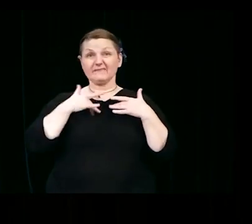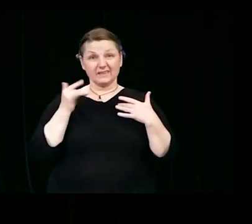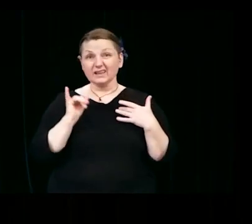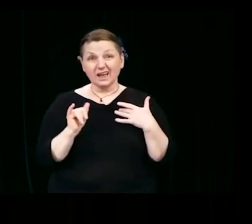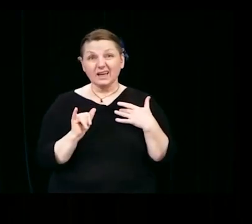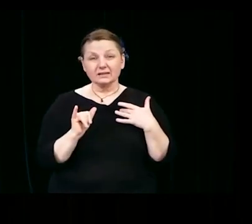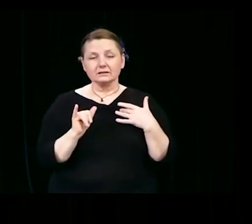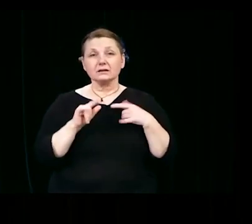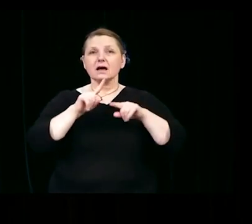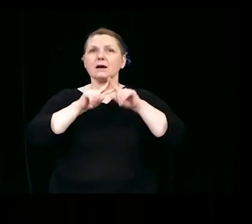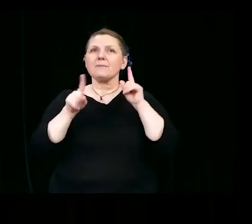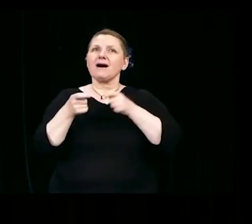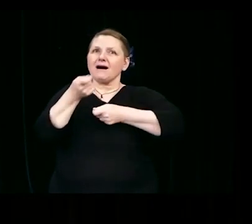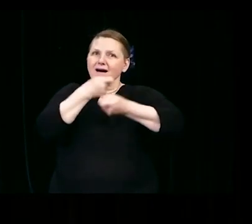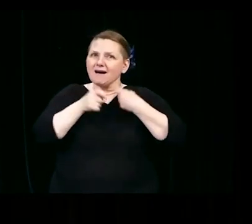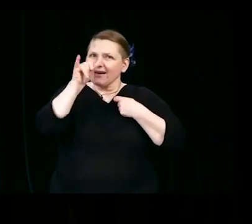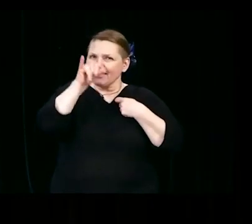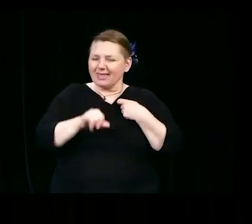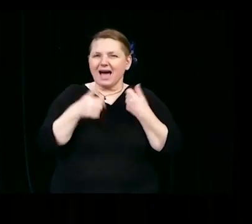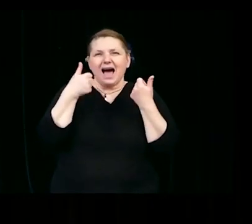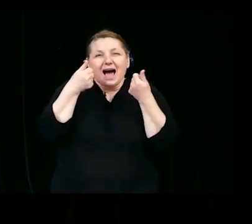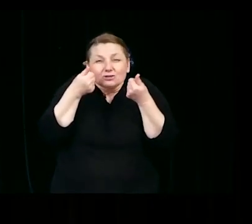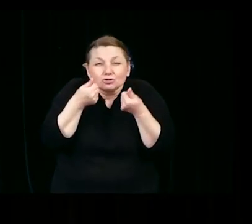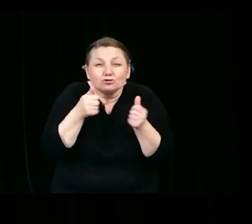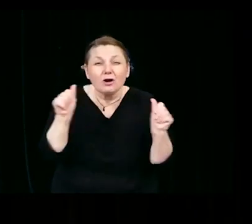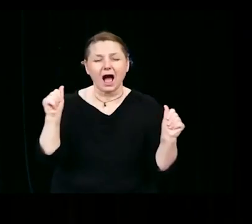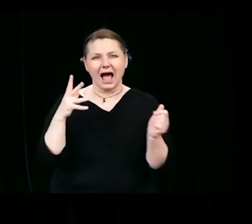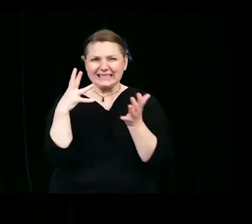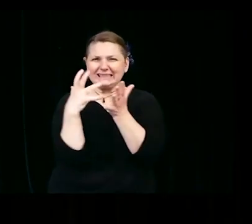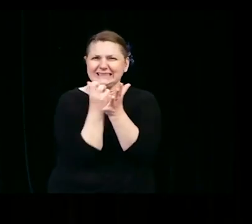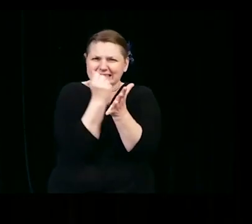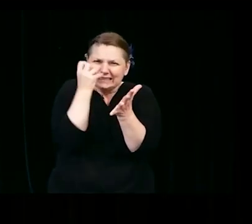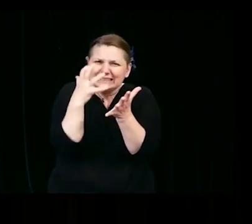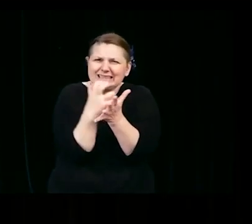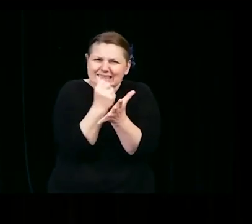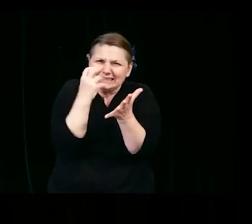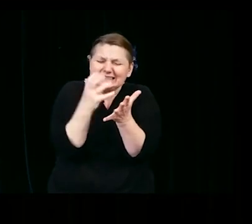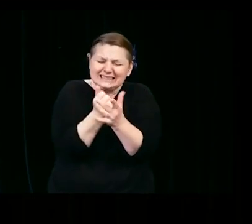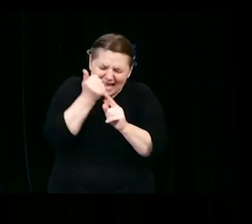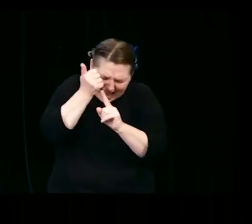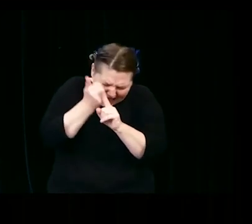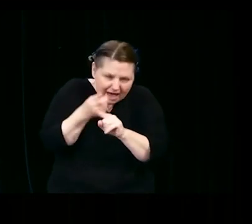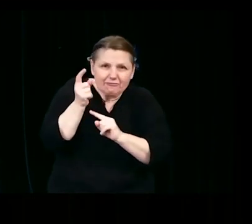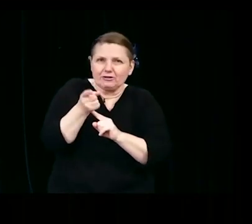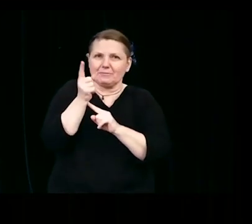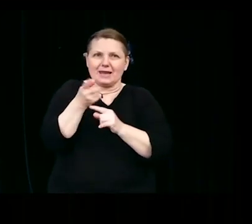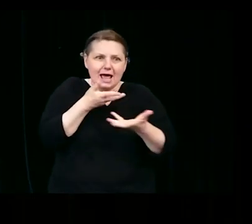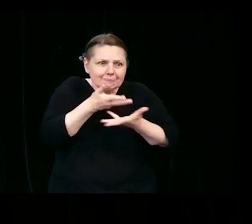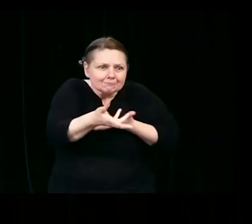Instead I tried to enjoy every minute with her practicing Español more frequently.